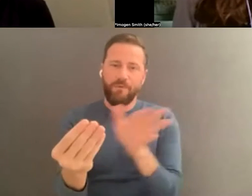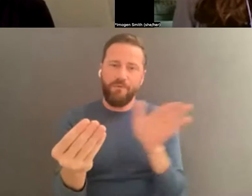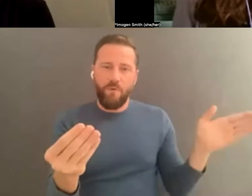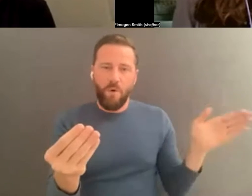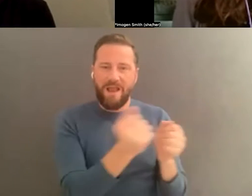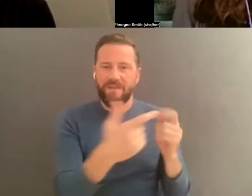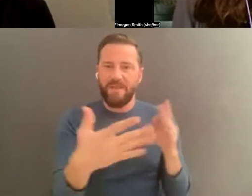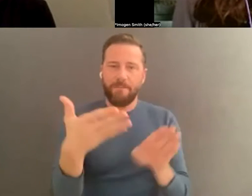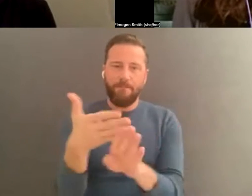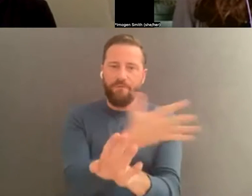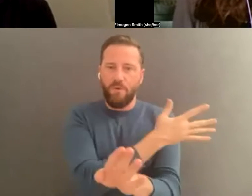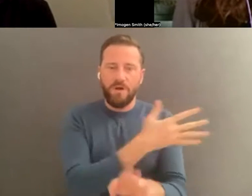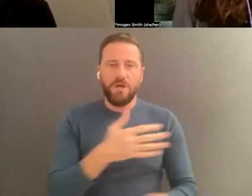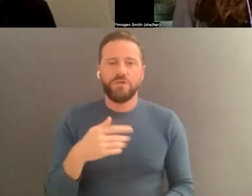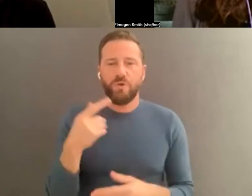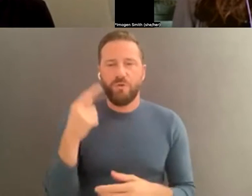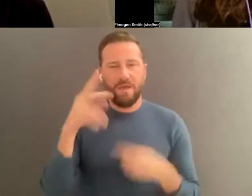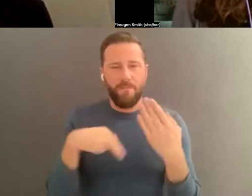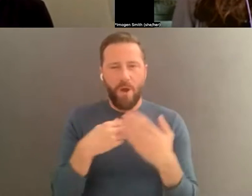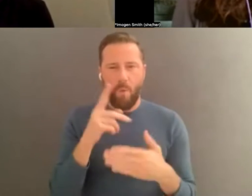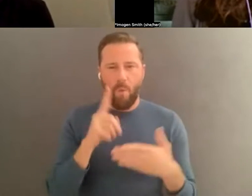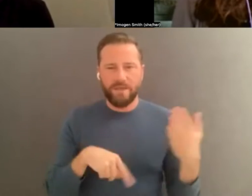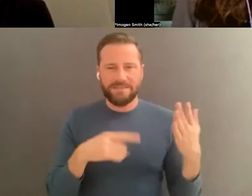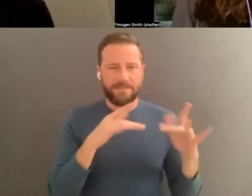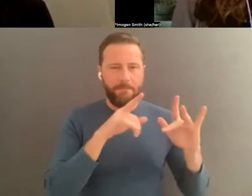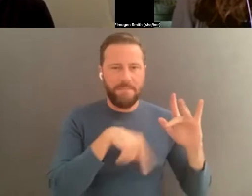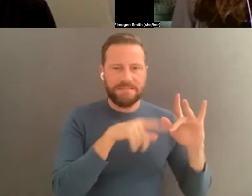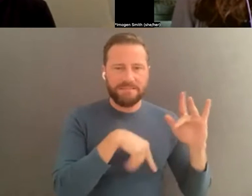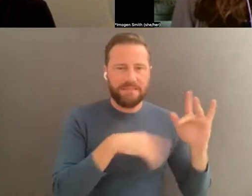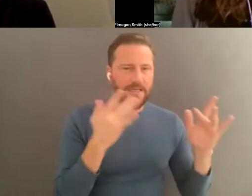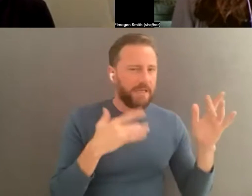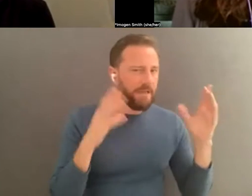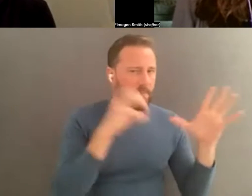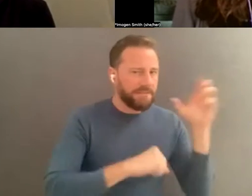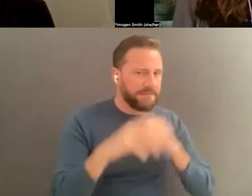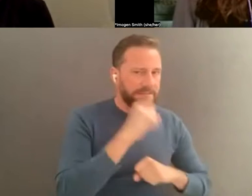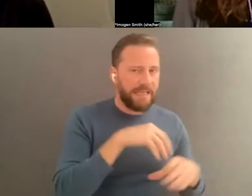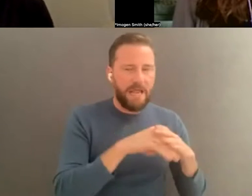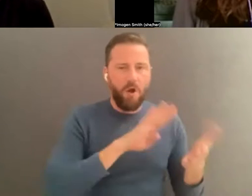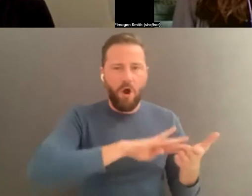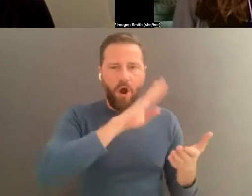your archives. What elements of your personal work and practice aren't reflected in the